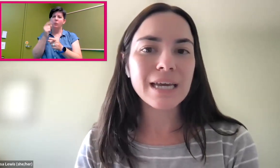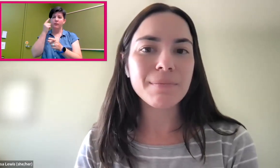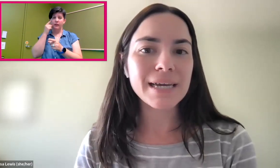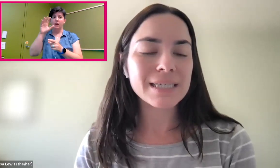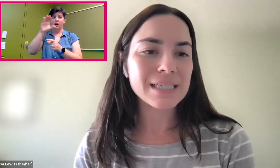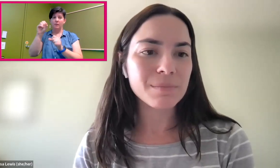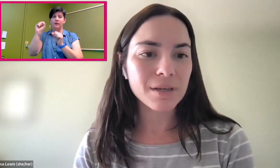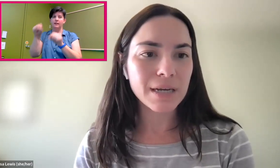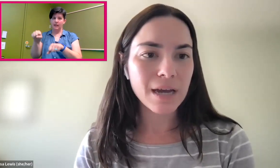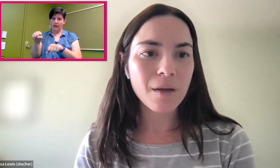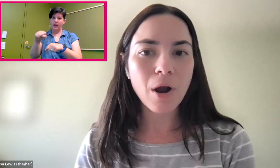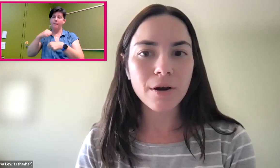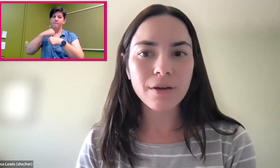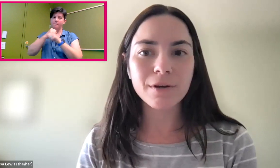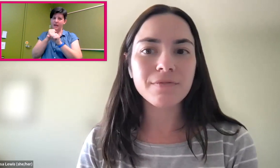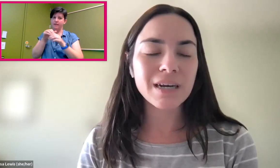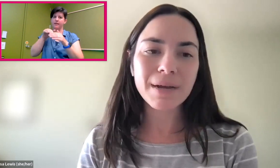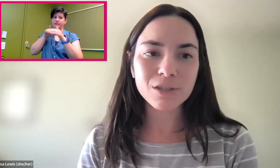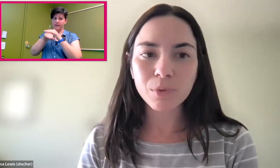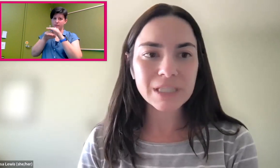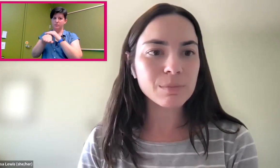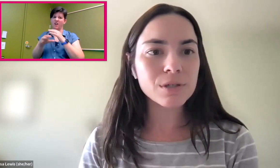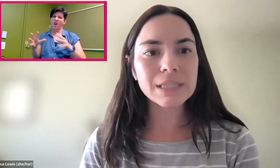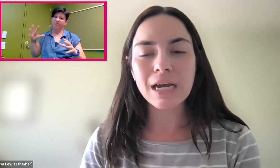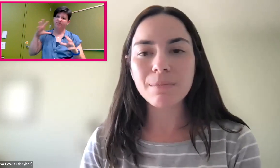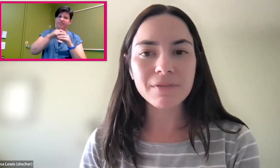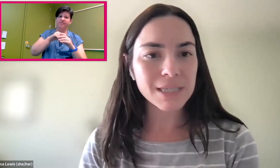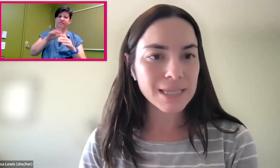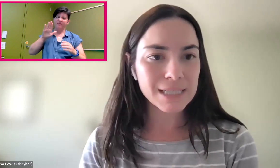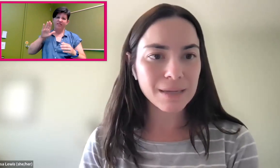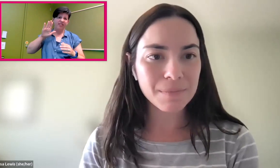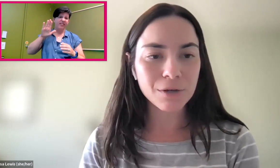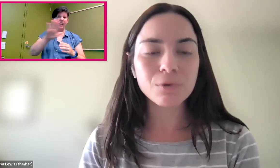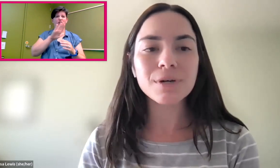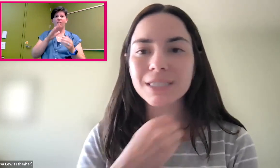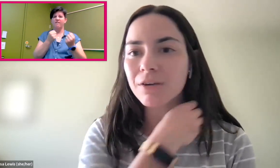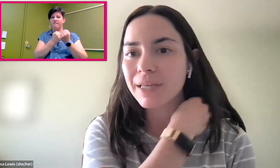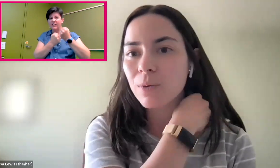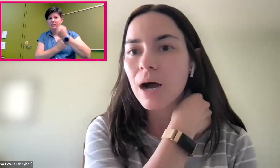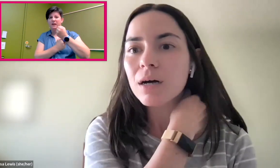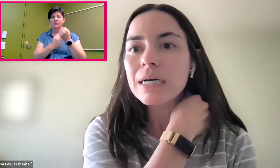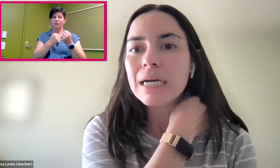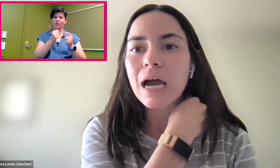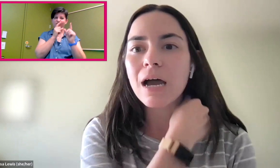can make accessibility a part of their fundamental principles? Obviously, this is something Google has done really well.